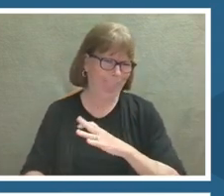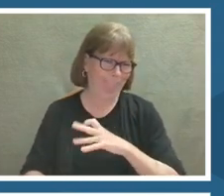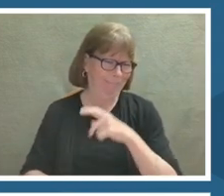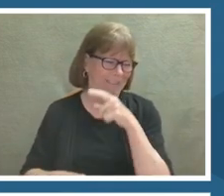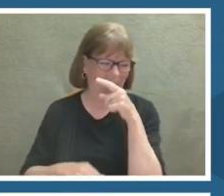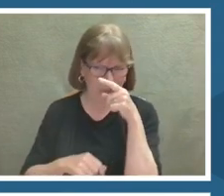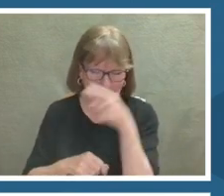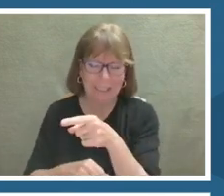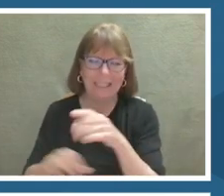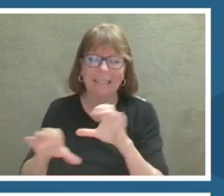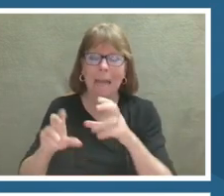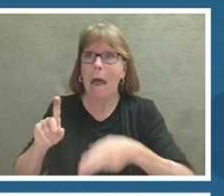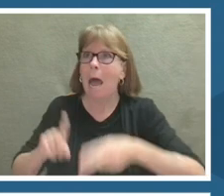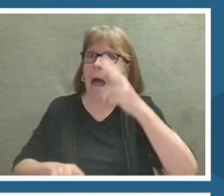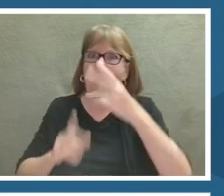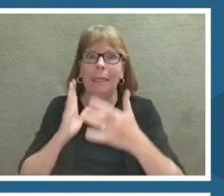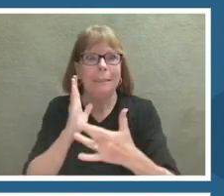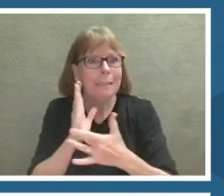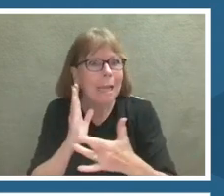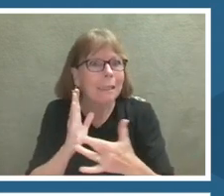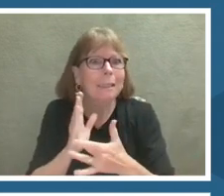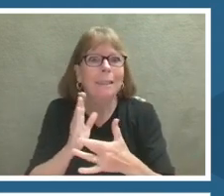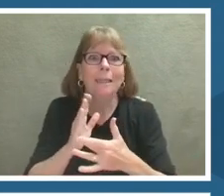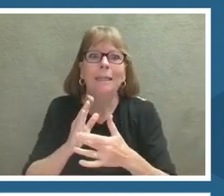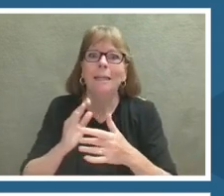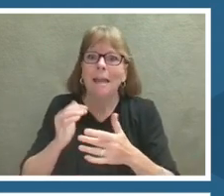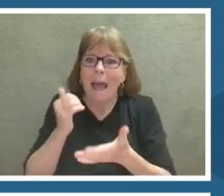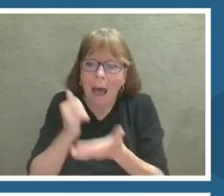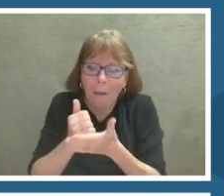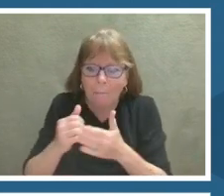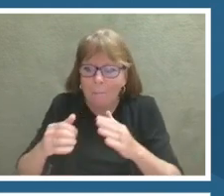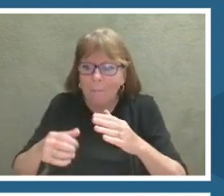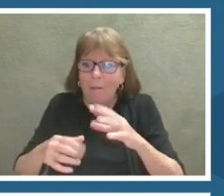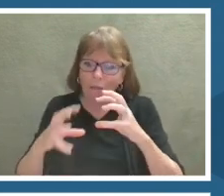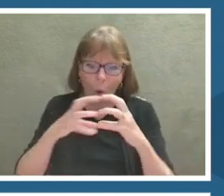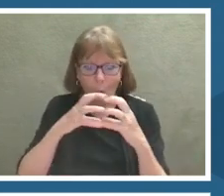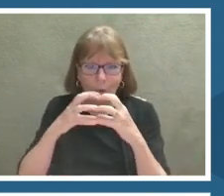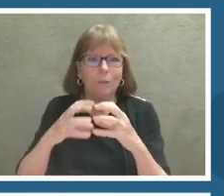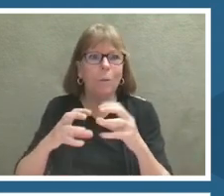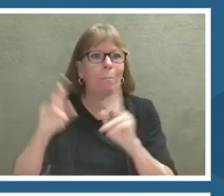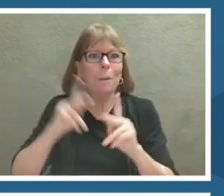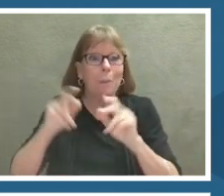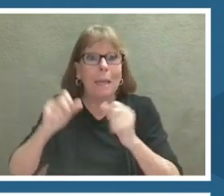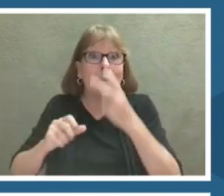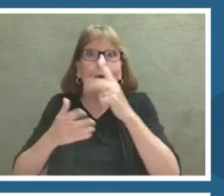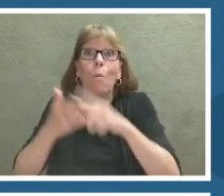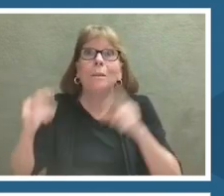That was one of the huge goals of this project, to break that stigma of what a scientist is,